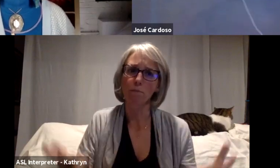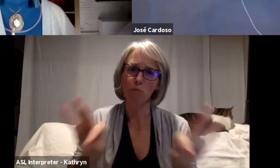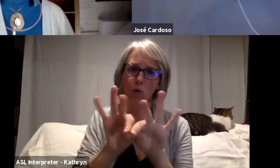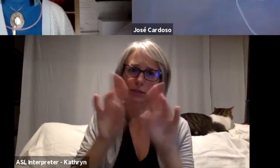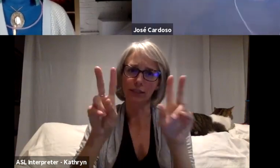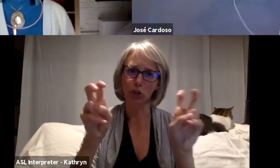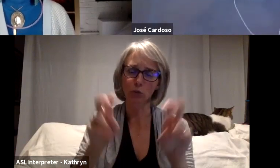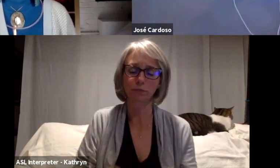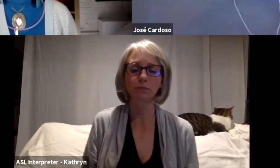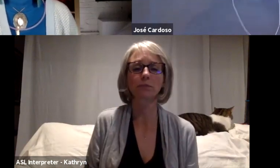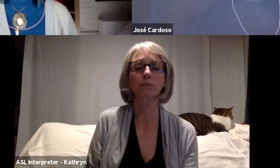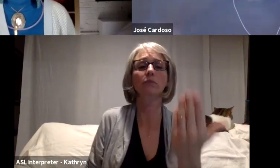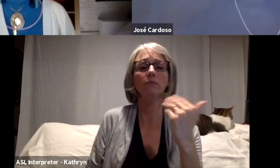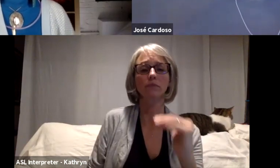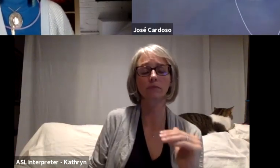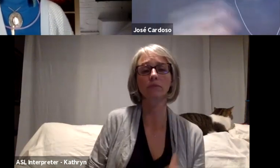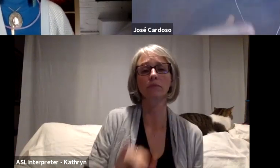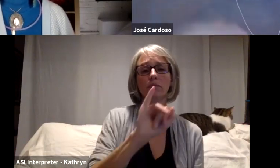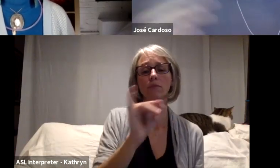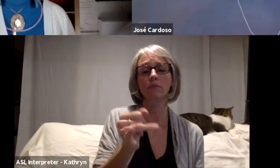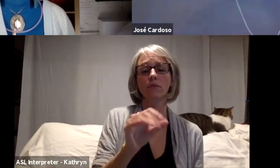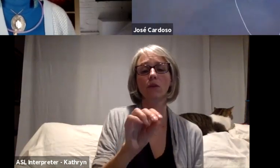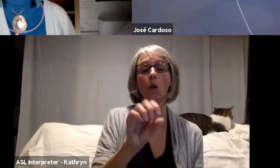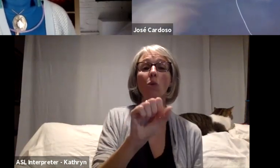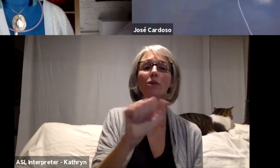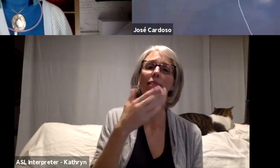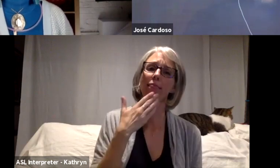Because when this conversation finished and I have